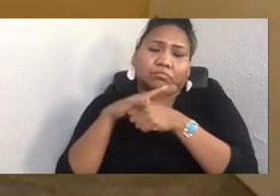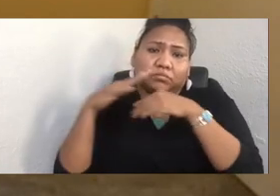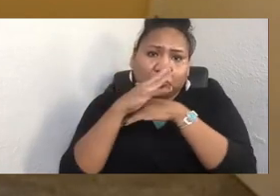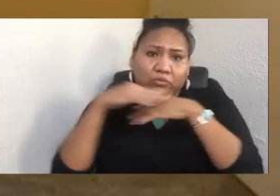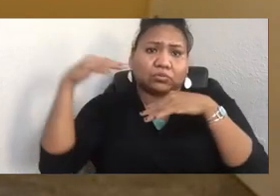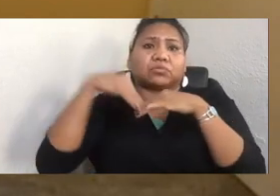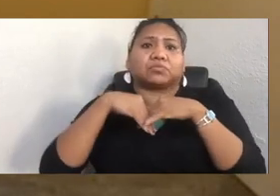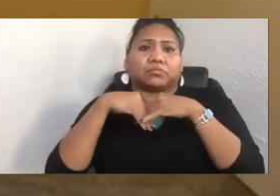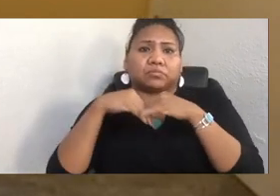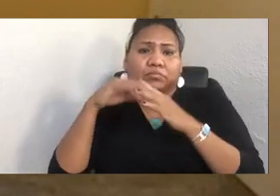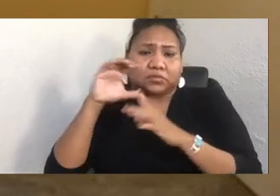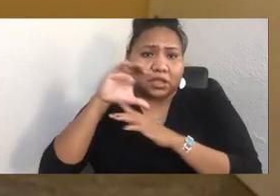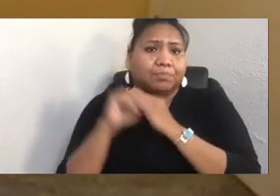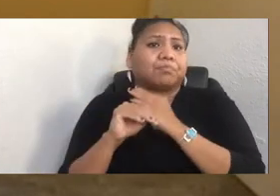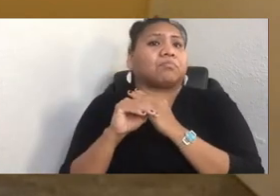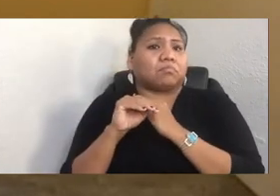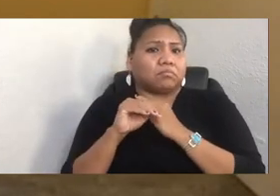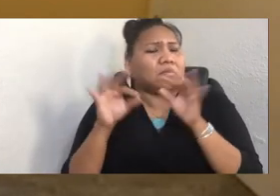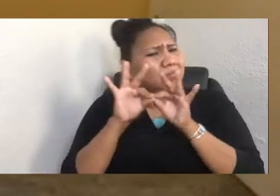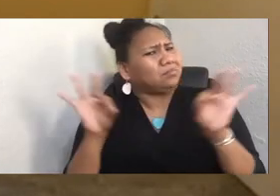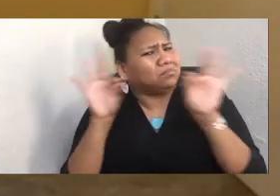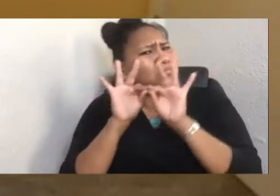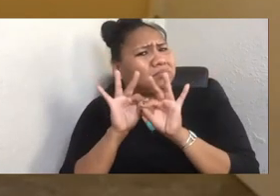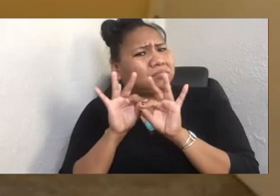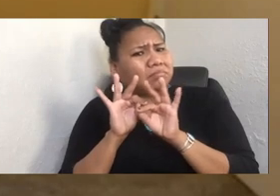And supporting Native youth is really important.